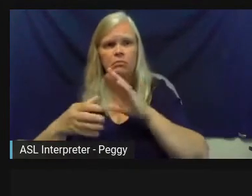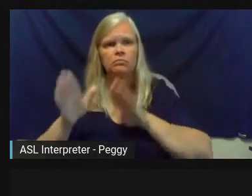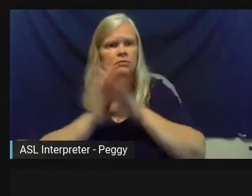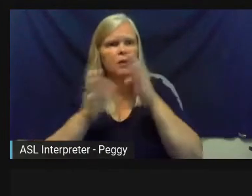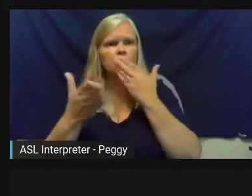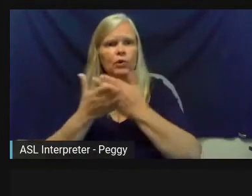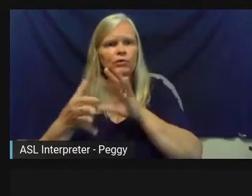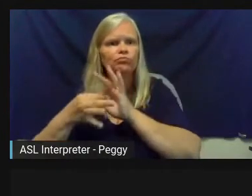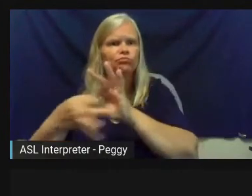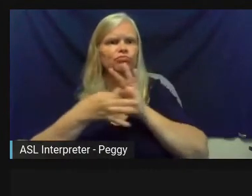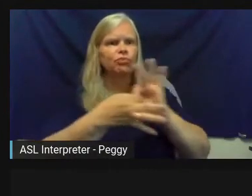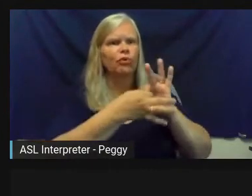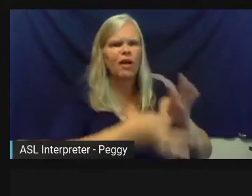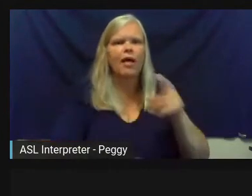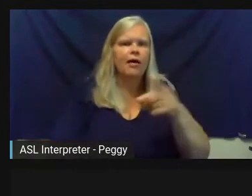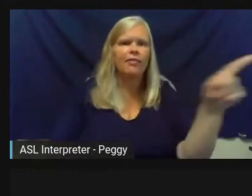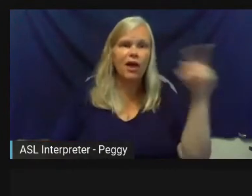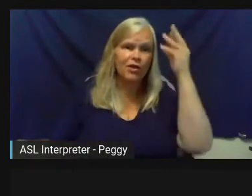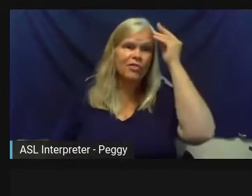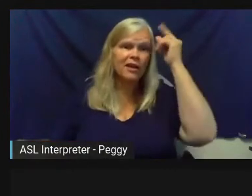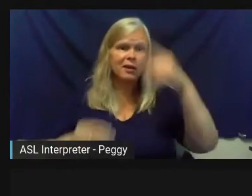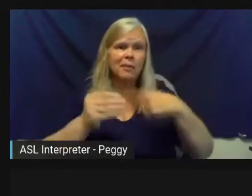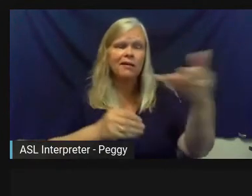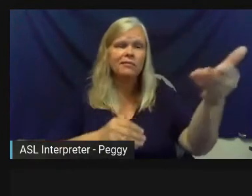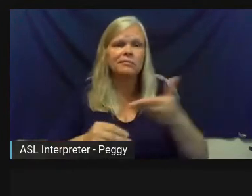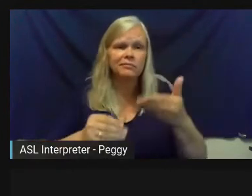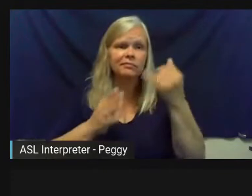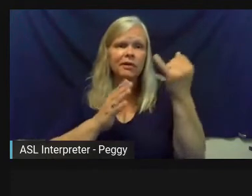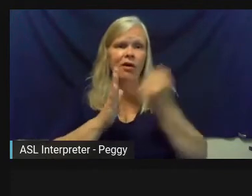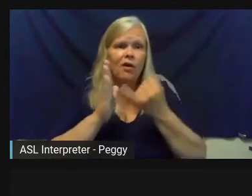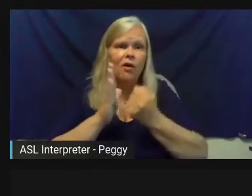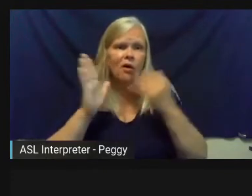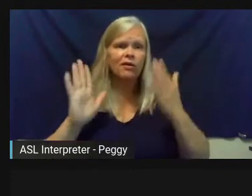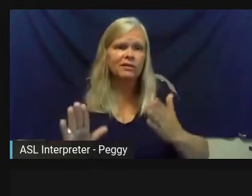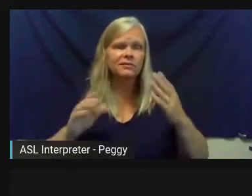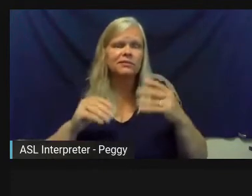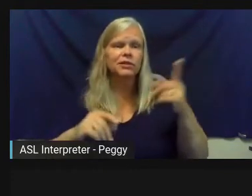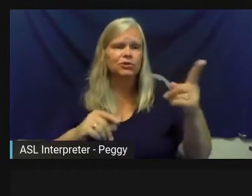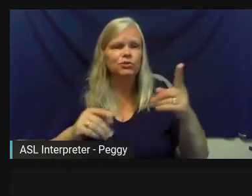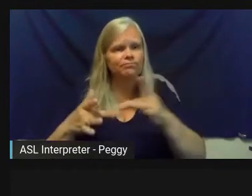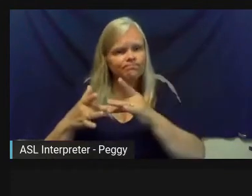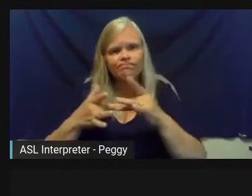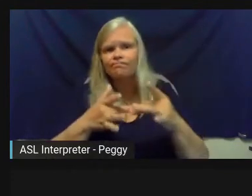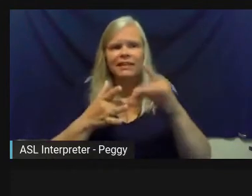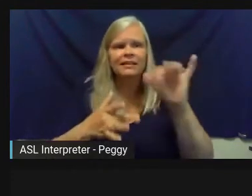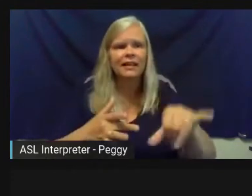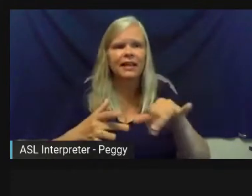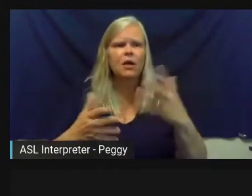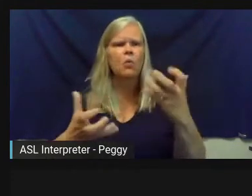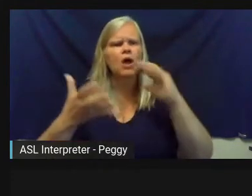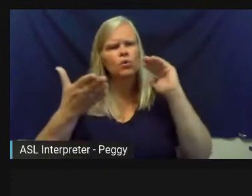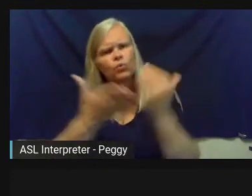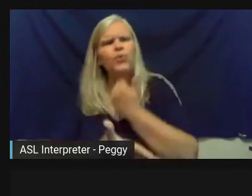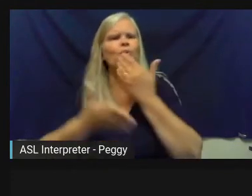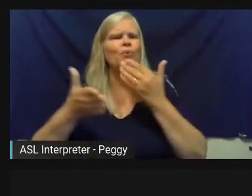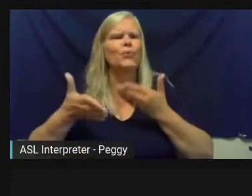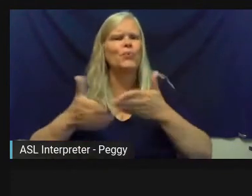starting to think about hiring an artist to help facilitate that community engagement. They wanted new ways to do that more than just a hot